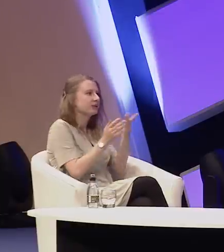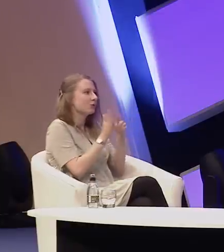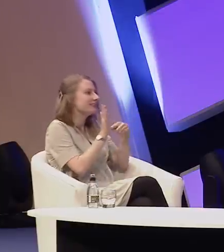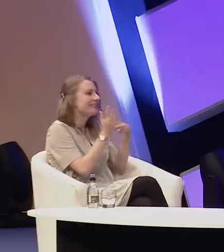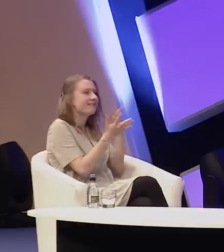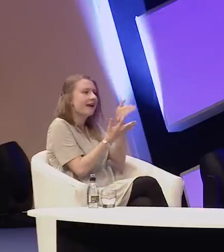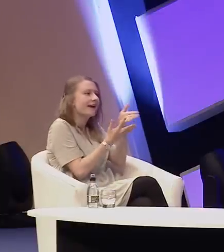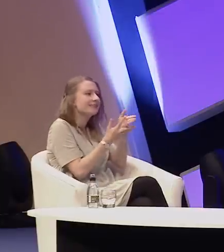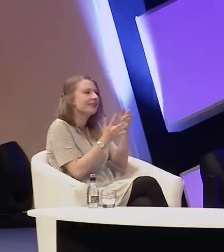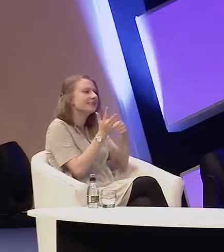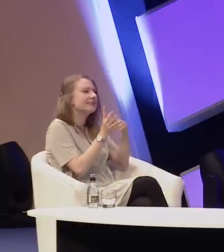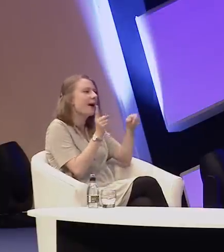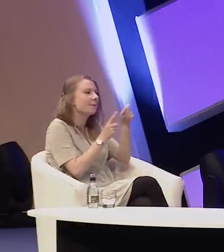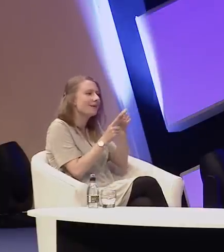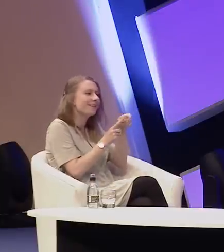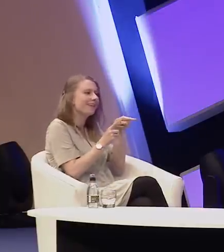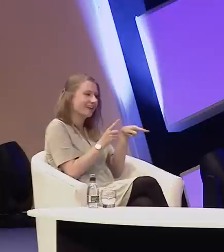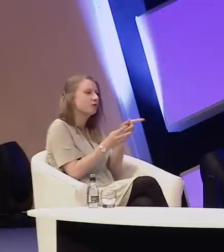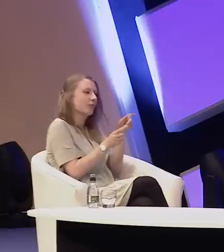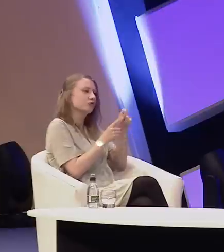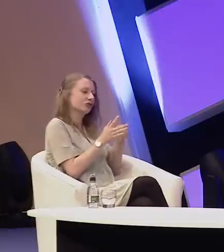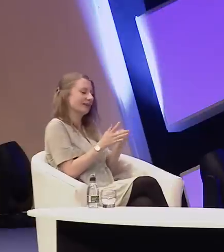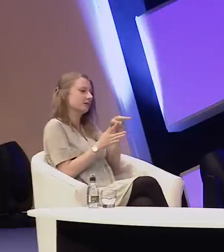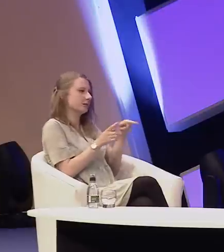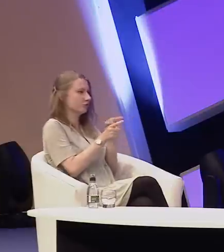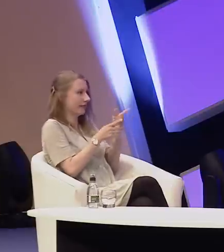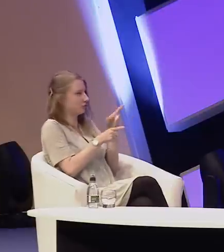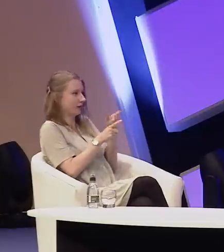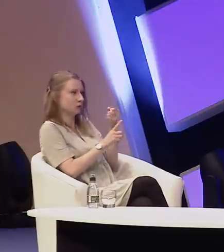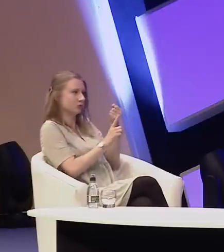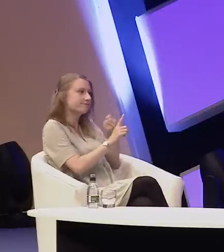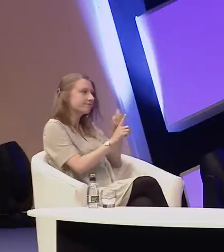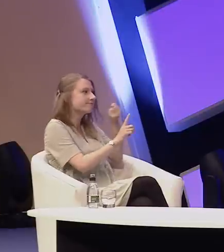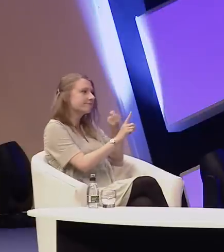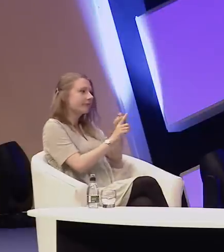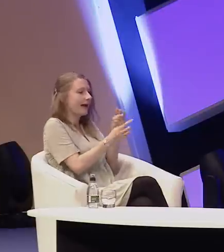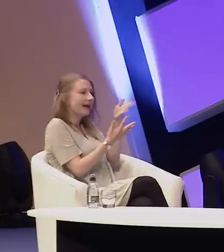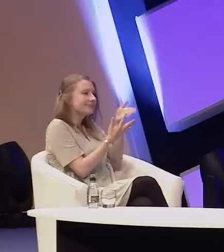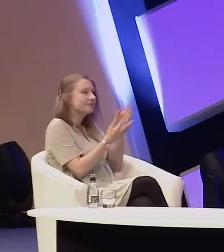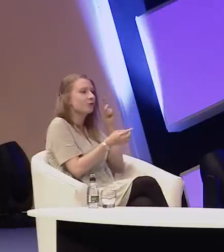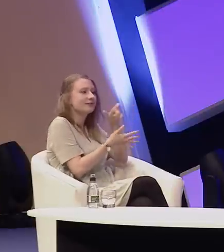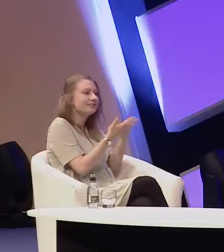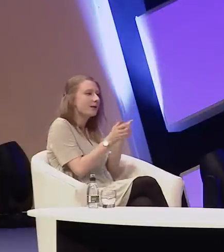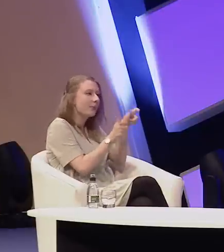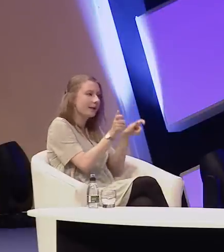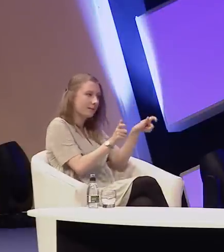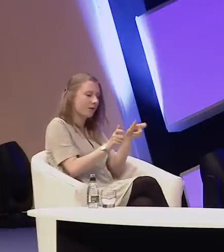TAP which is really demanding better access for disabled people in TV how do you feel about the